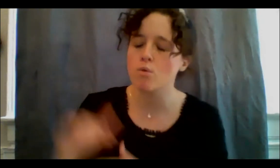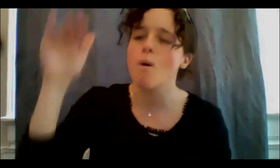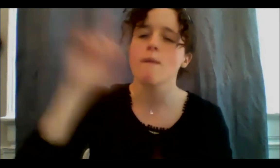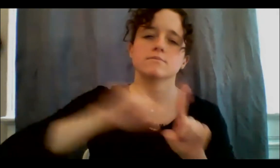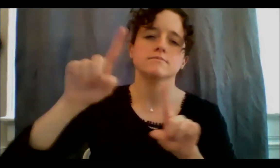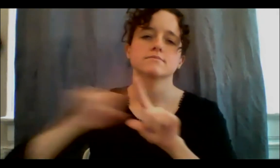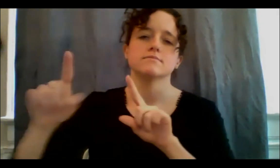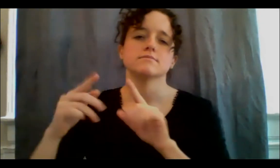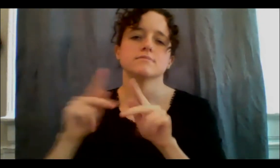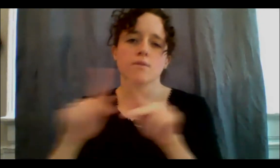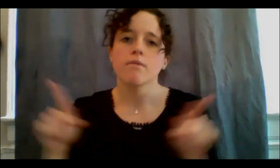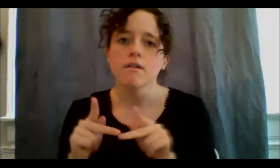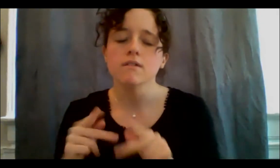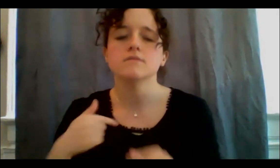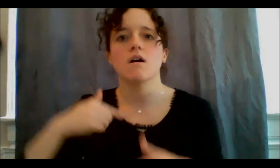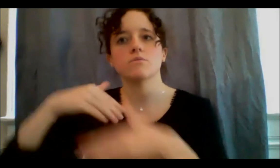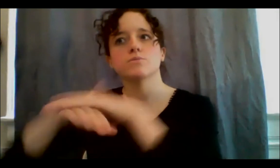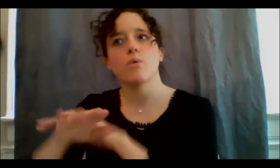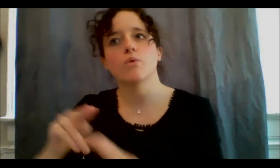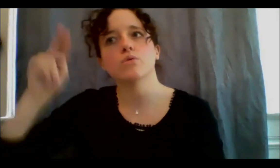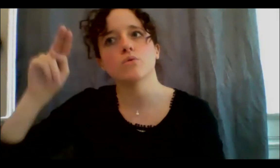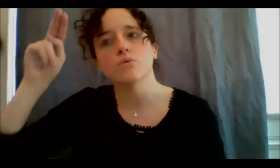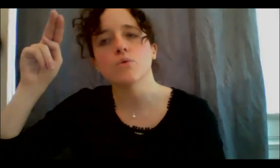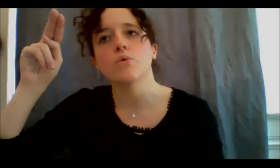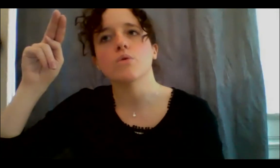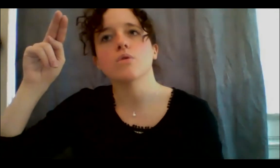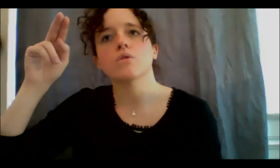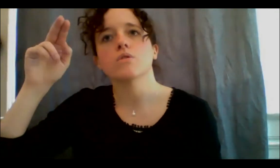in North Bay, Ontario and lived outside of that city for the first decade of my